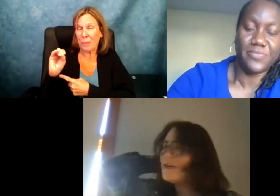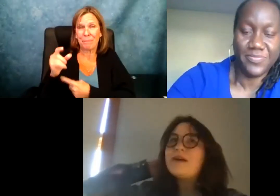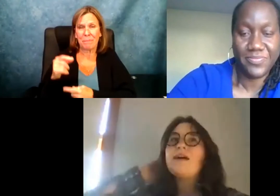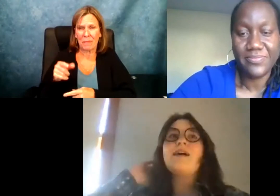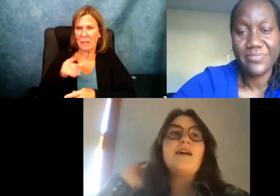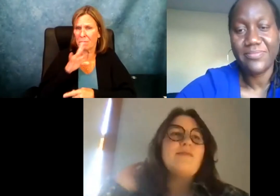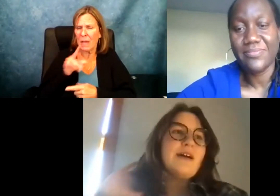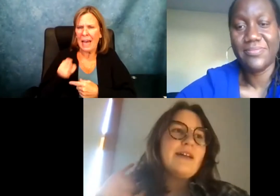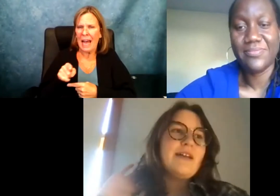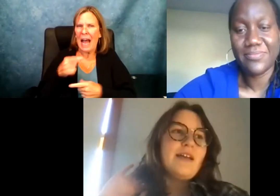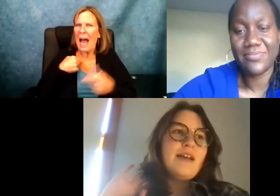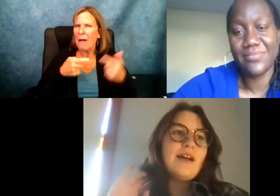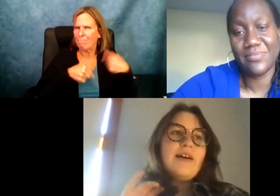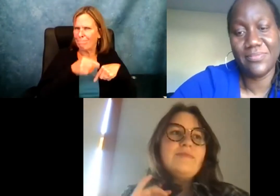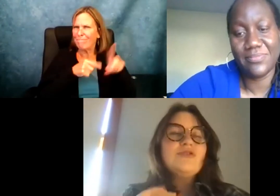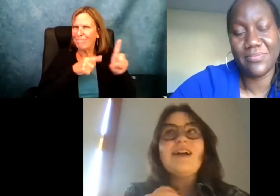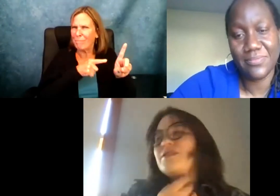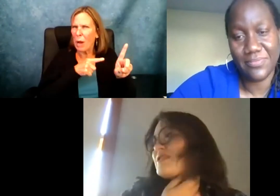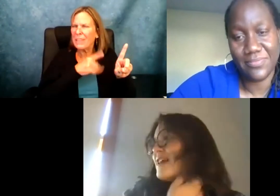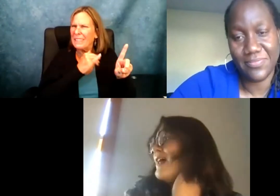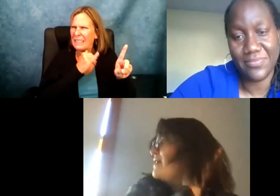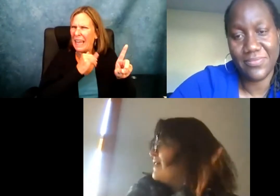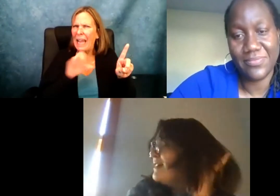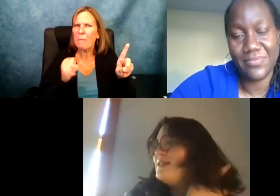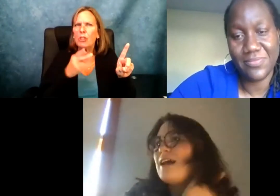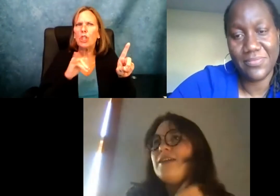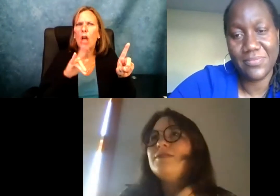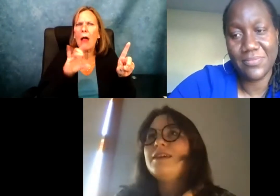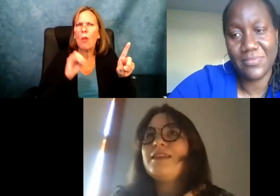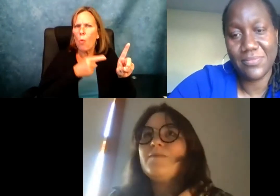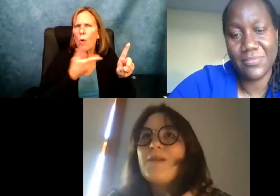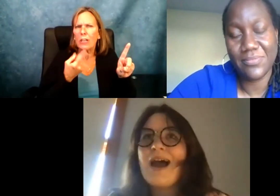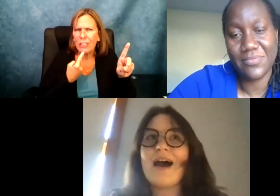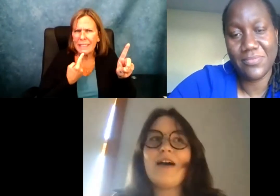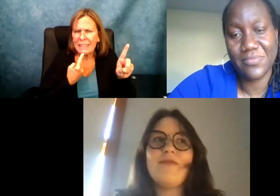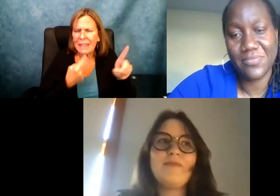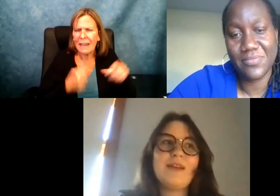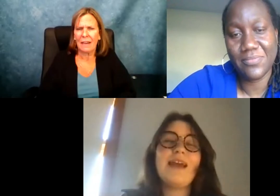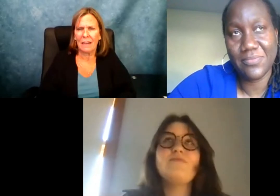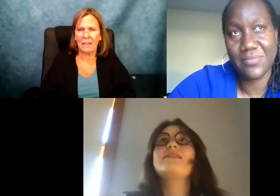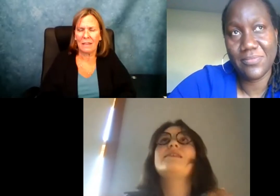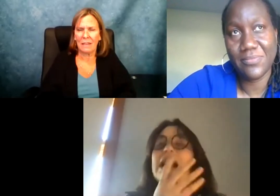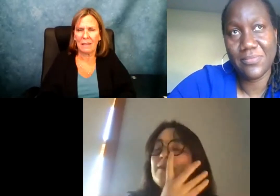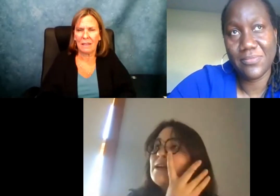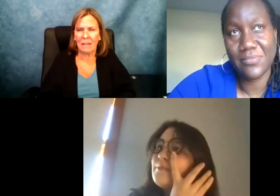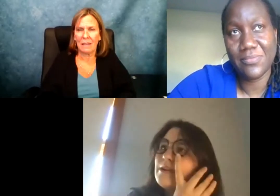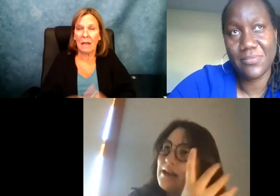obstacle in your journey in education? >> Celilo: I think